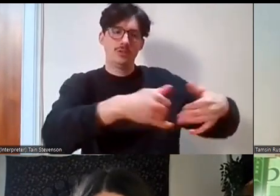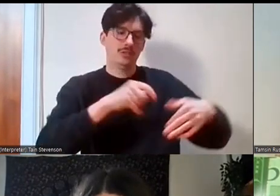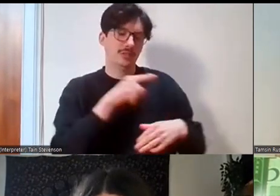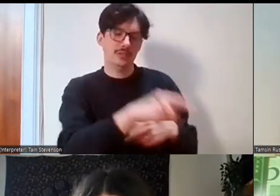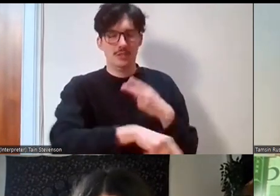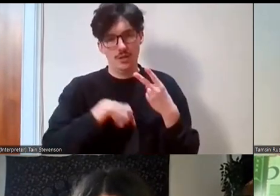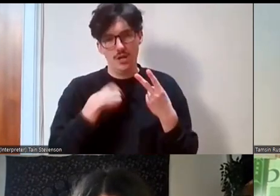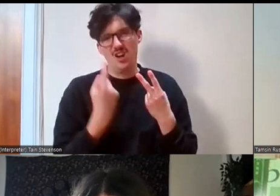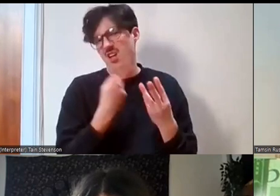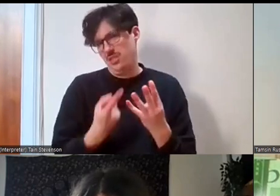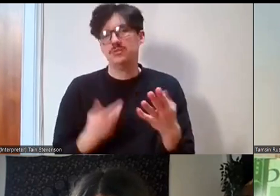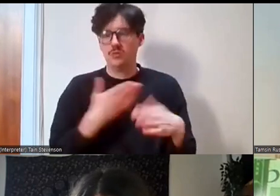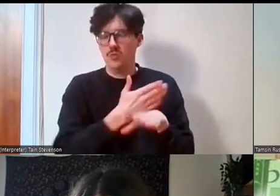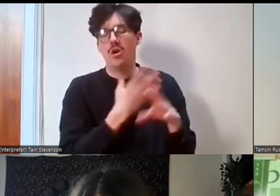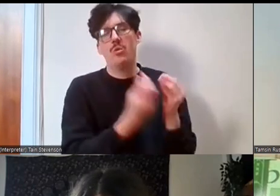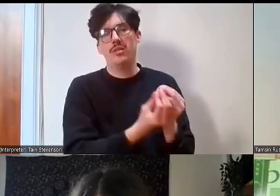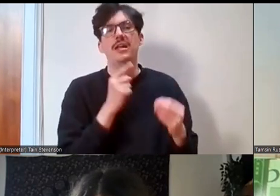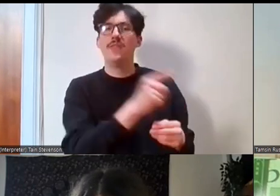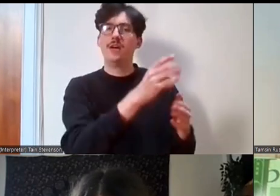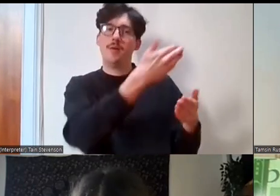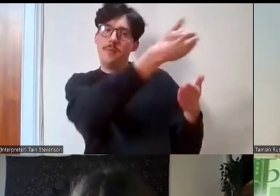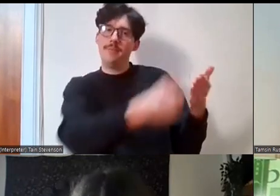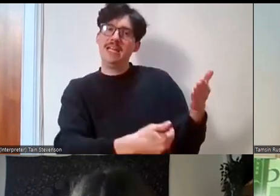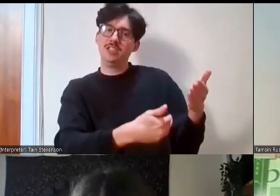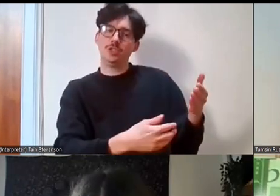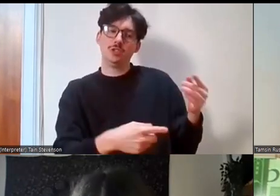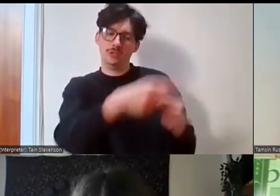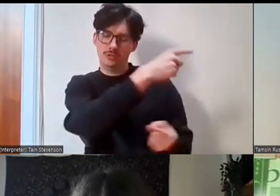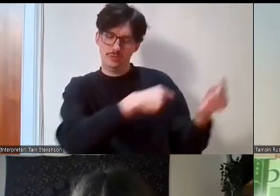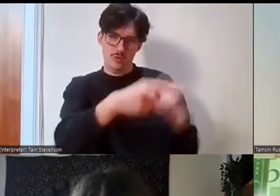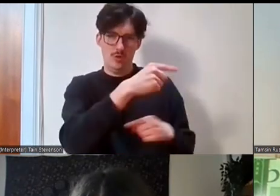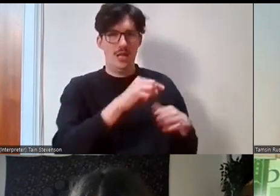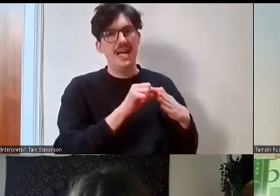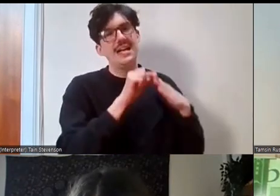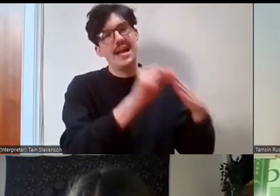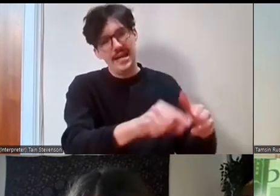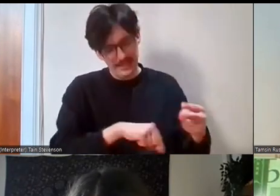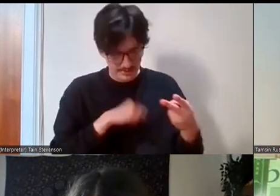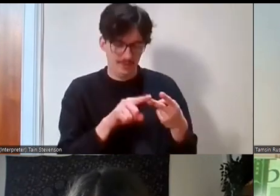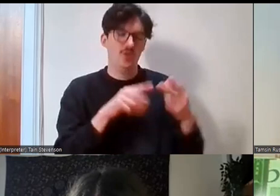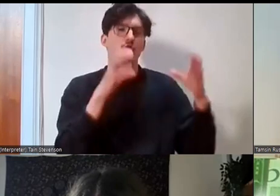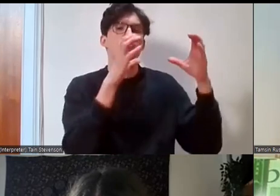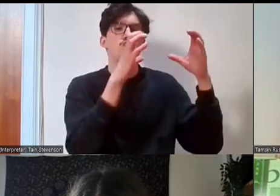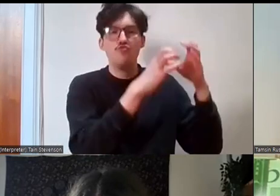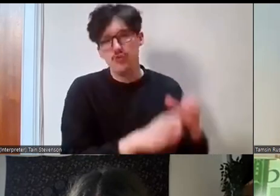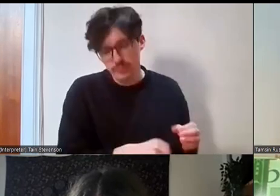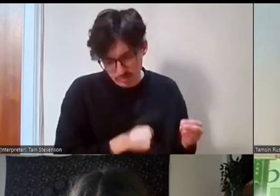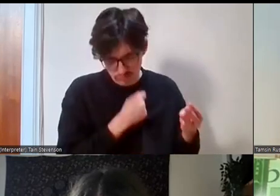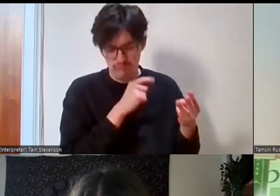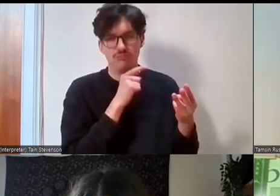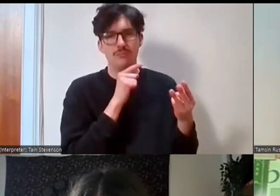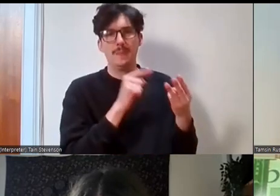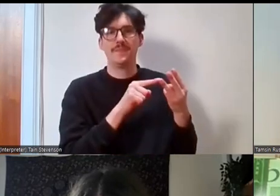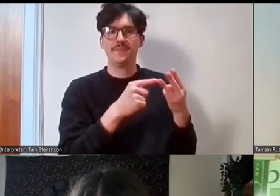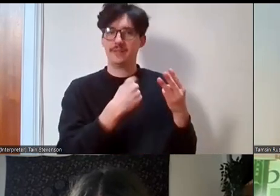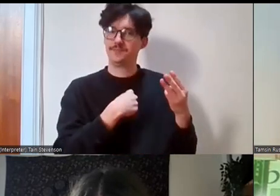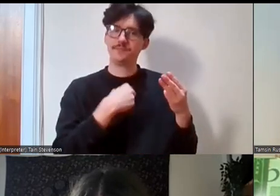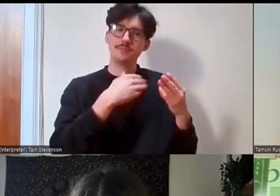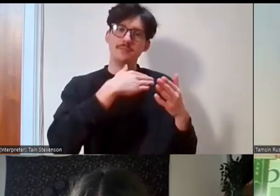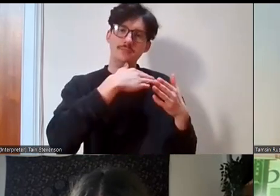so they have a whole page of different guides for different groups and we are part of the